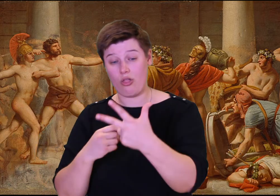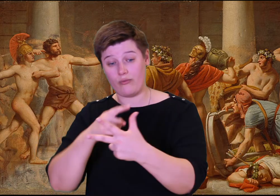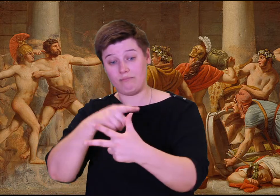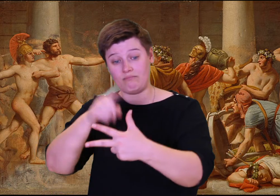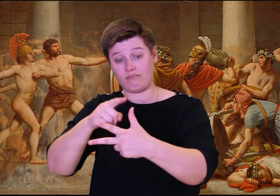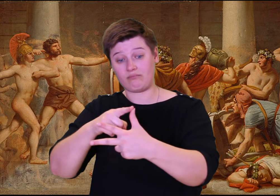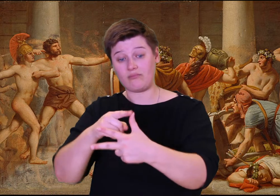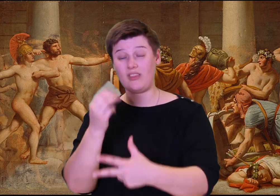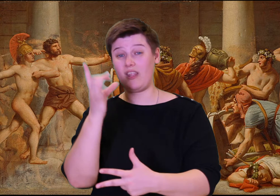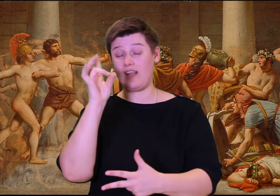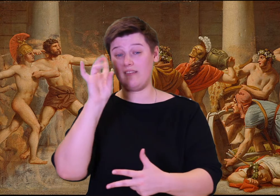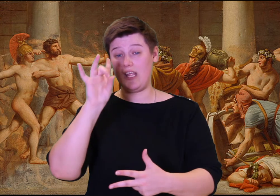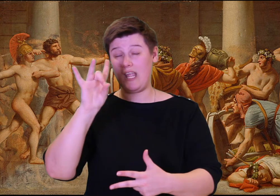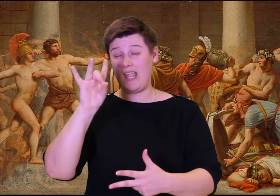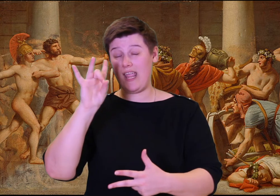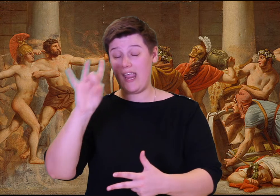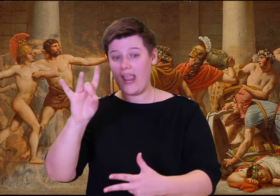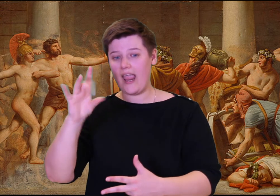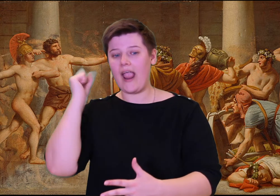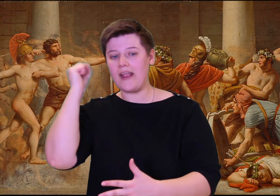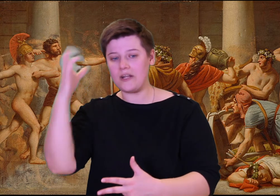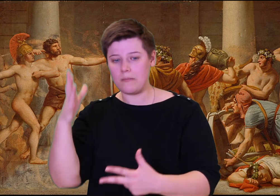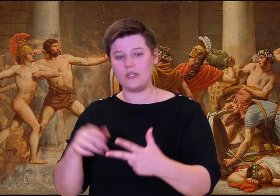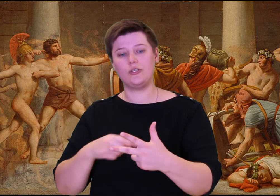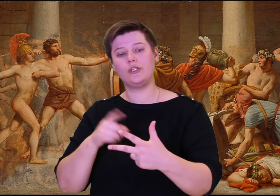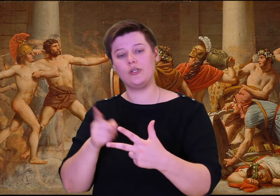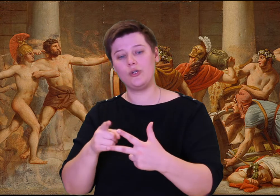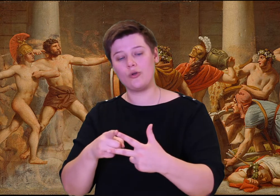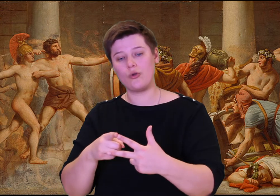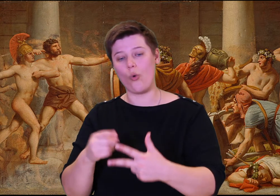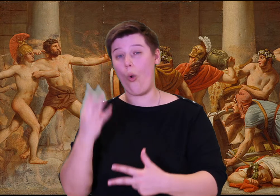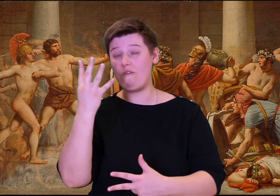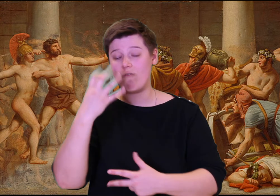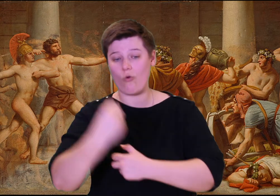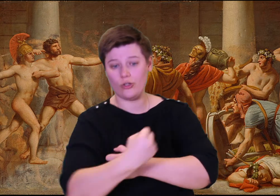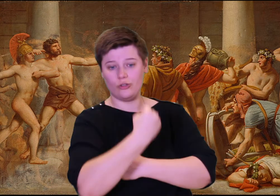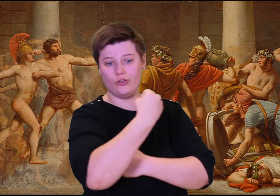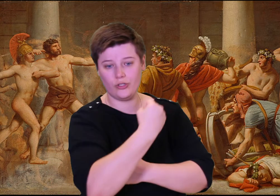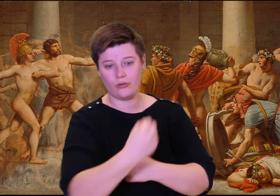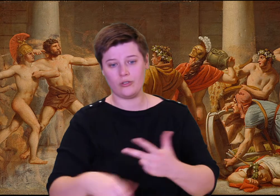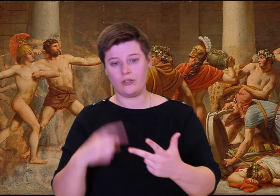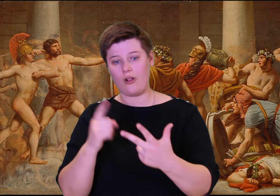The sword fell from his hand. He doubled up and fell across the table, spilling